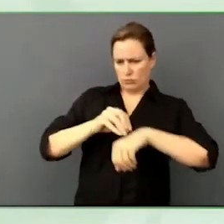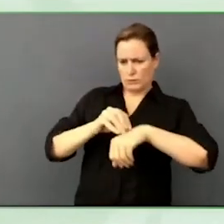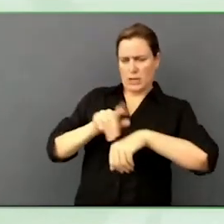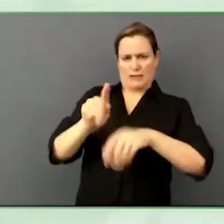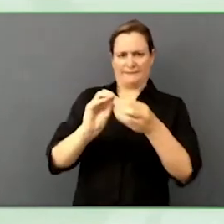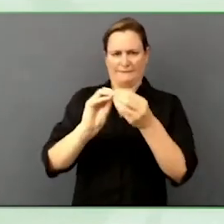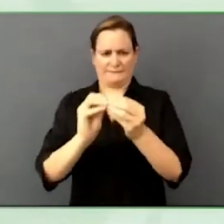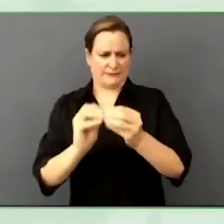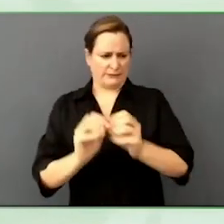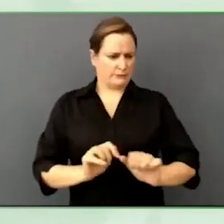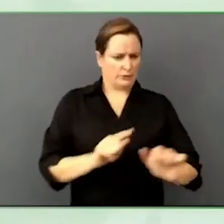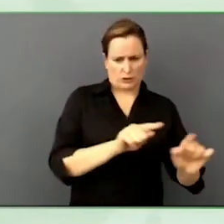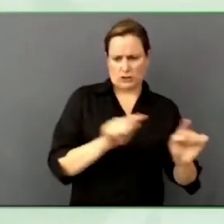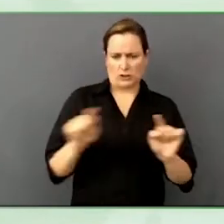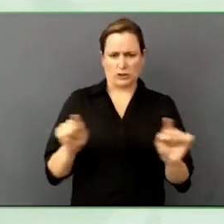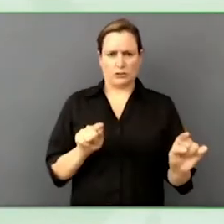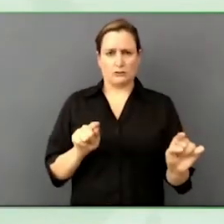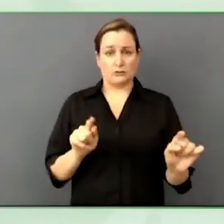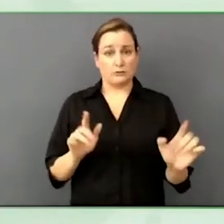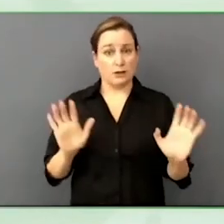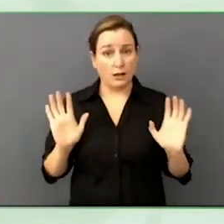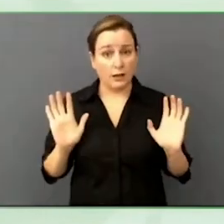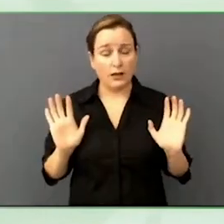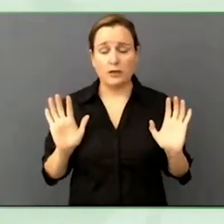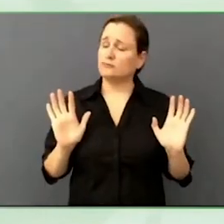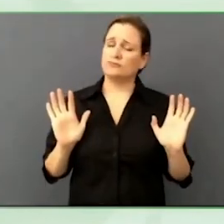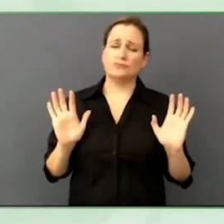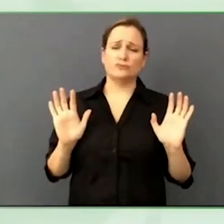That is dangerous and can manifest itself in many ways, passive